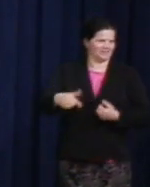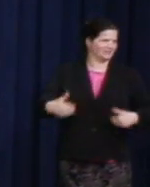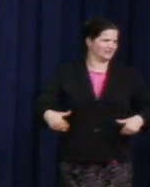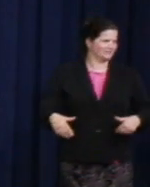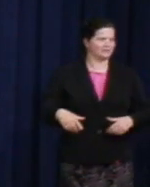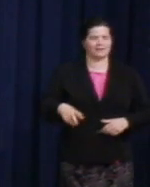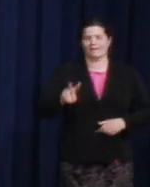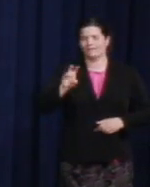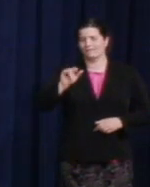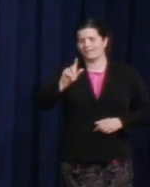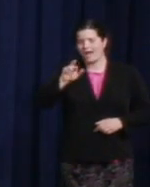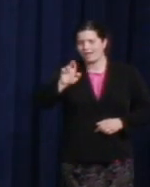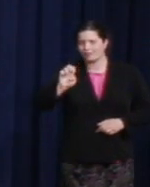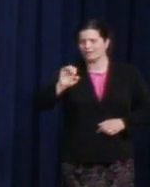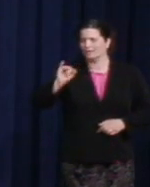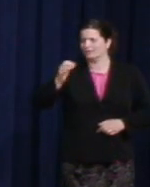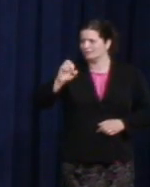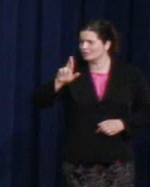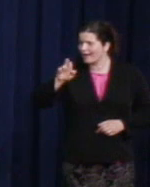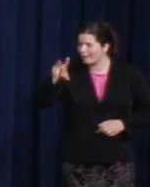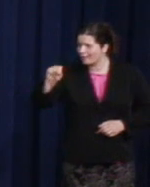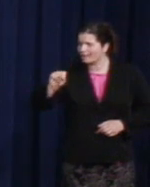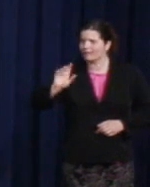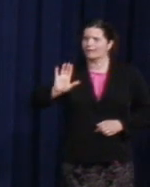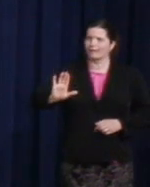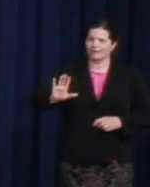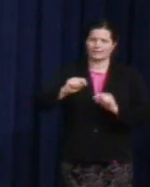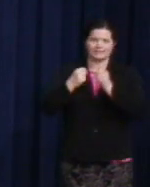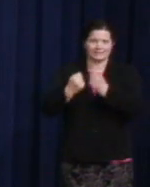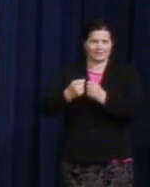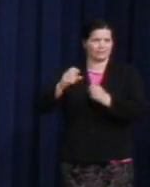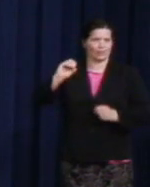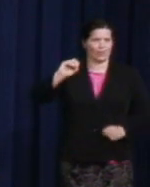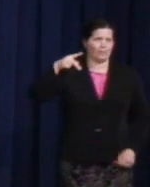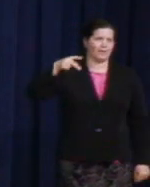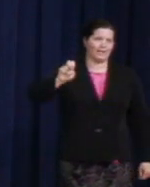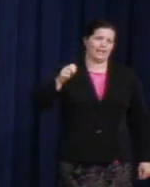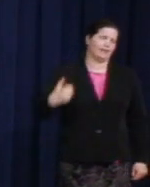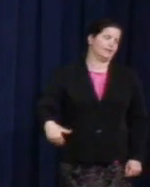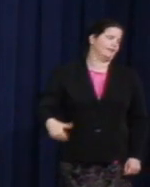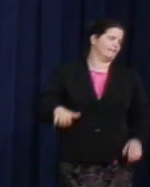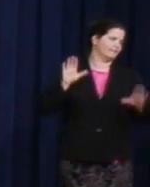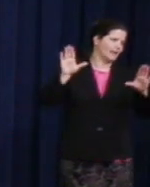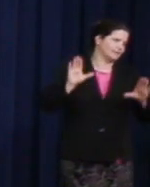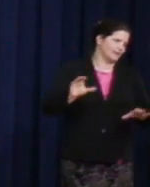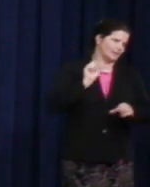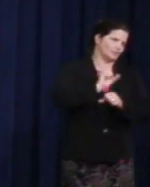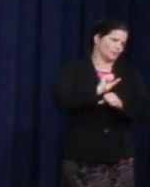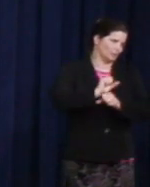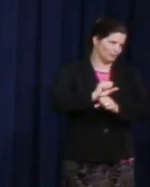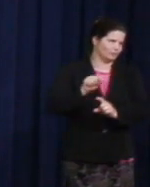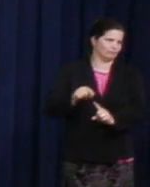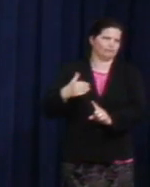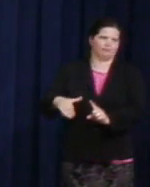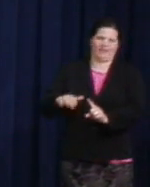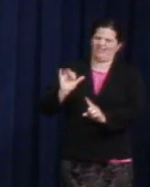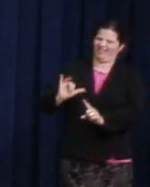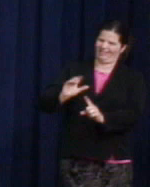and her team and the work that they do is OPE is amazing. And I can't tell you how much these type of events mean.